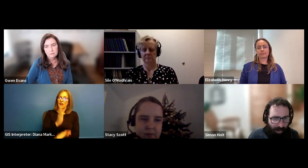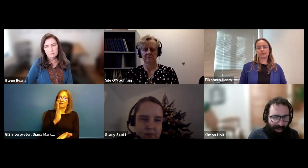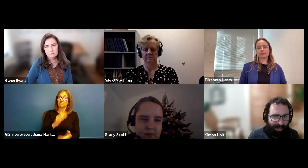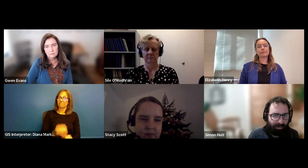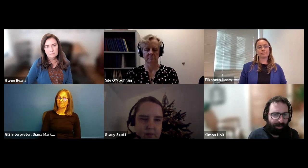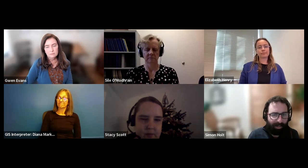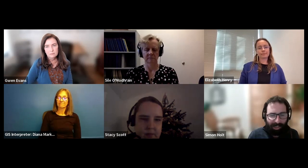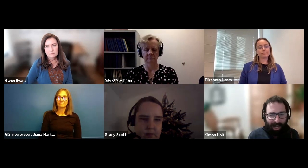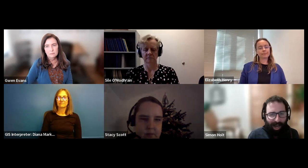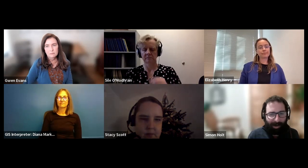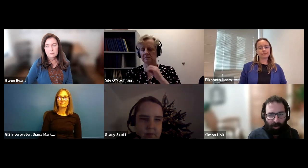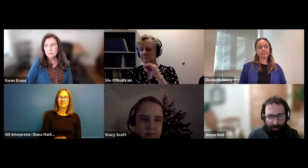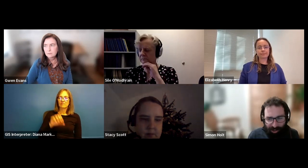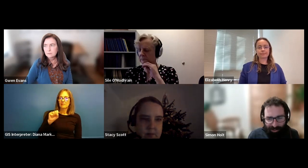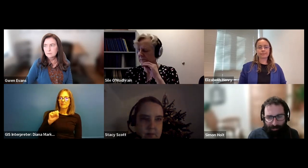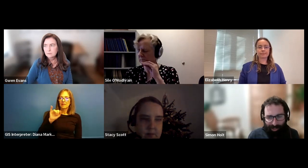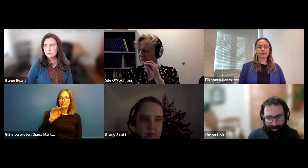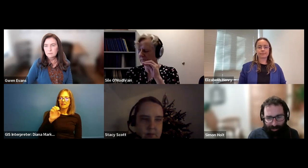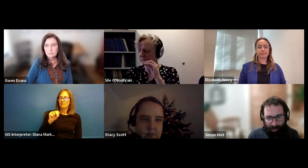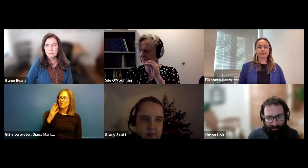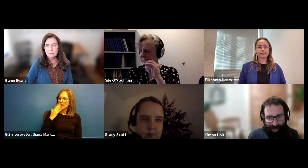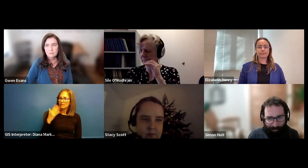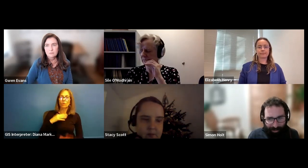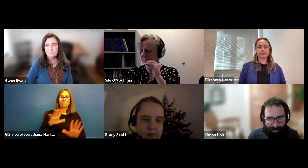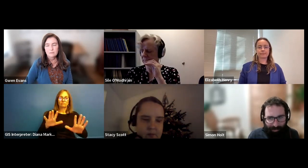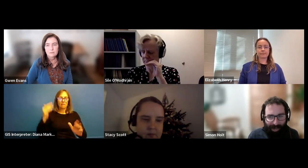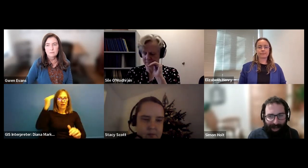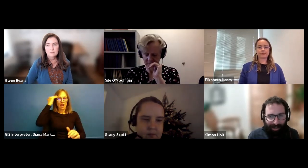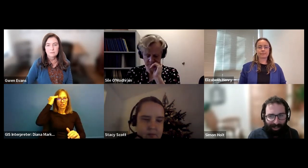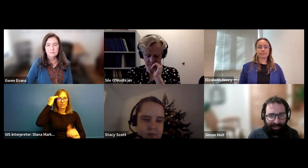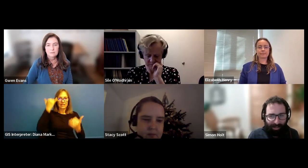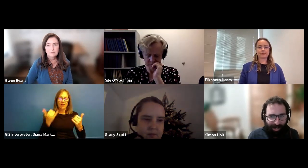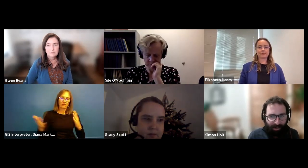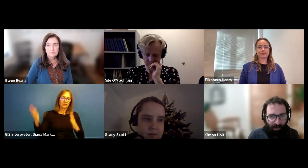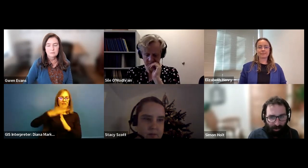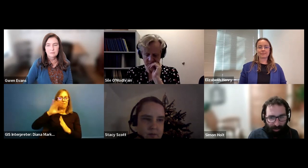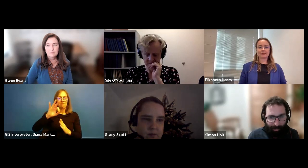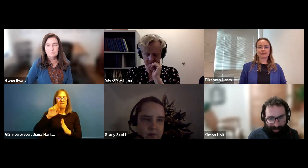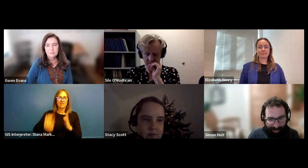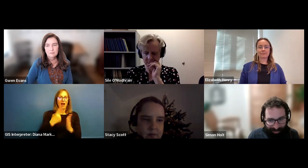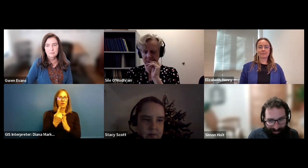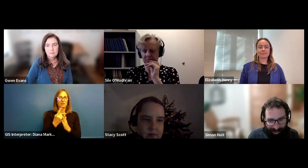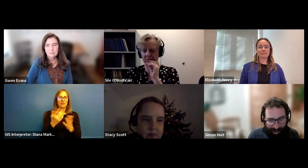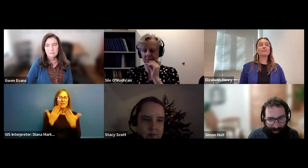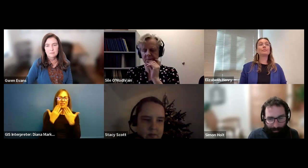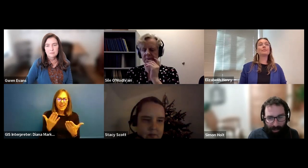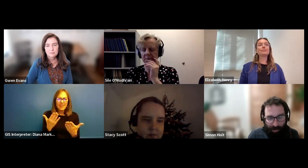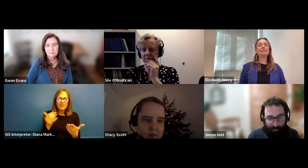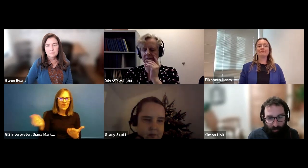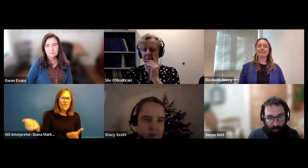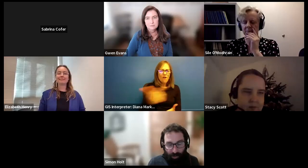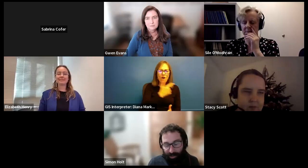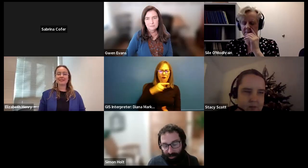Simon Holt: Thanks very much. I'm conscious that we're now at the top of the hour, so i'd like to thank all our panelists um for